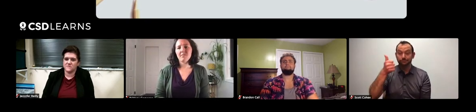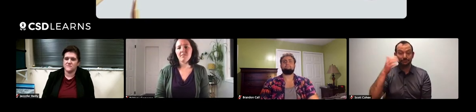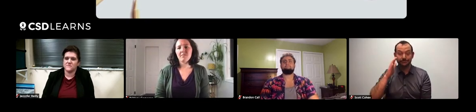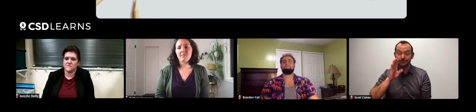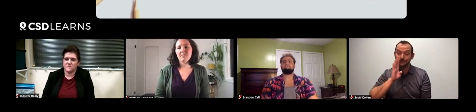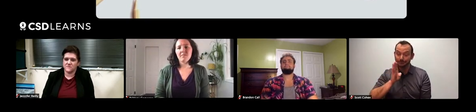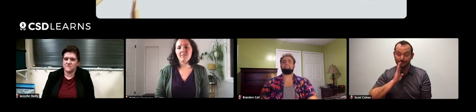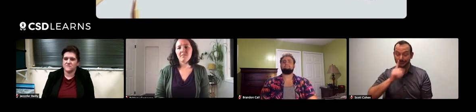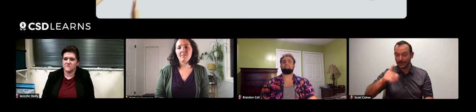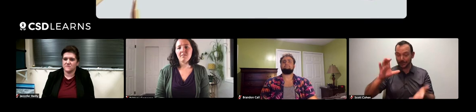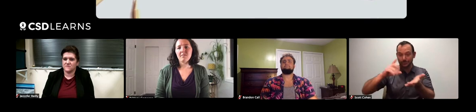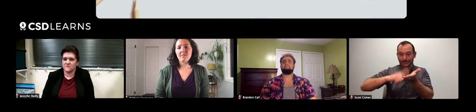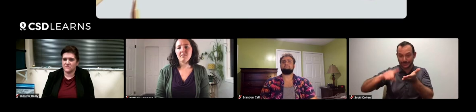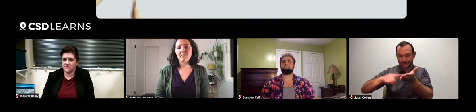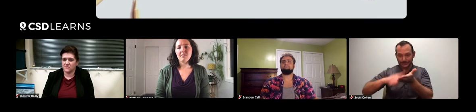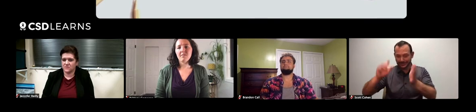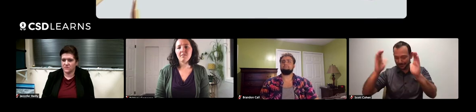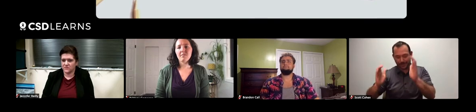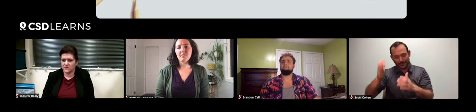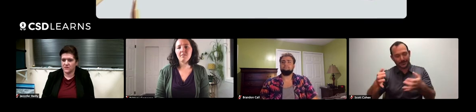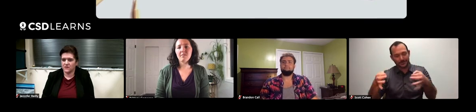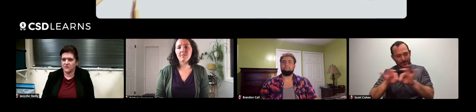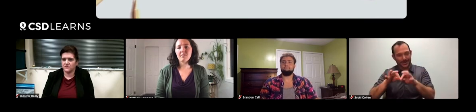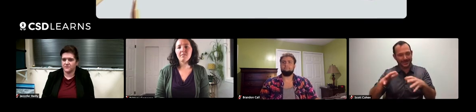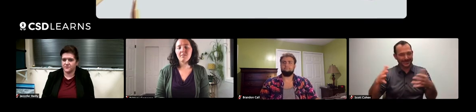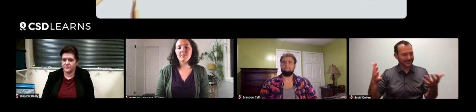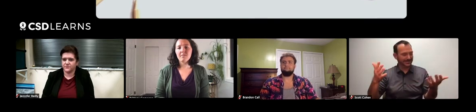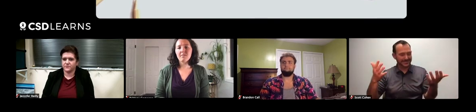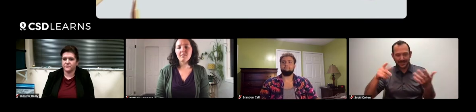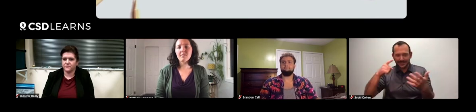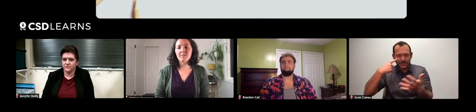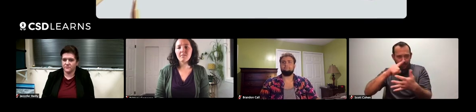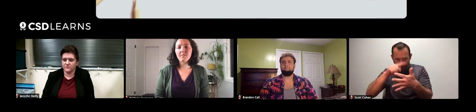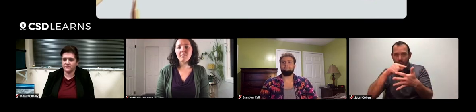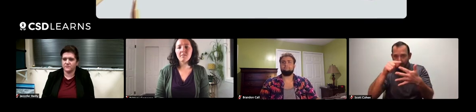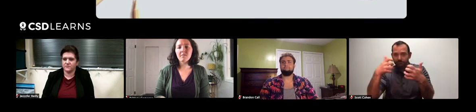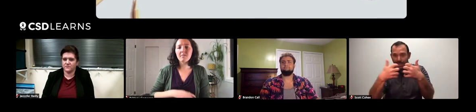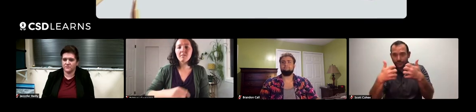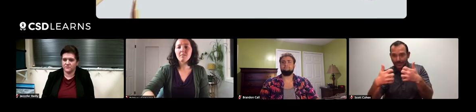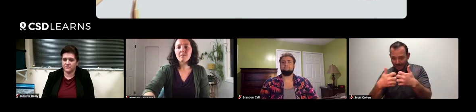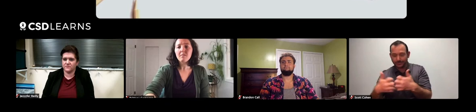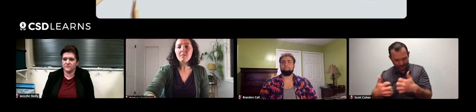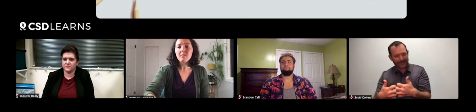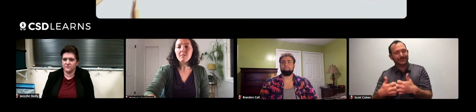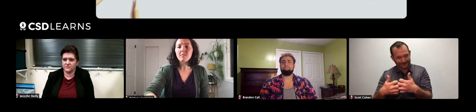Brittany, yes, that comparison and contrasting is critical, and it's important to make sure things align